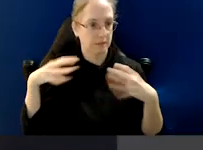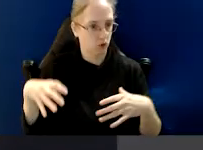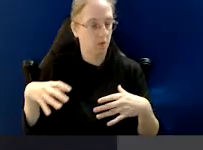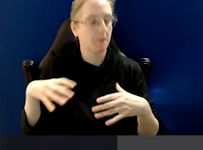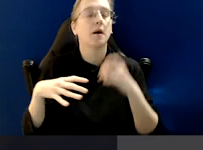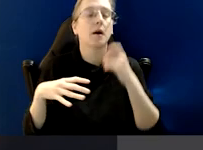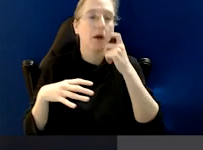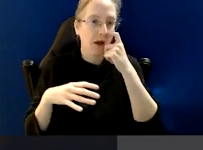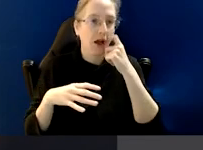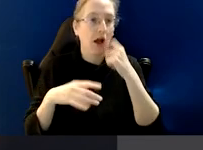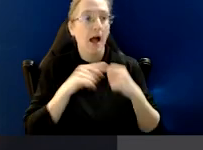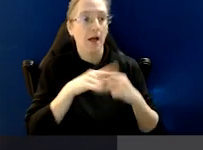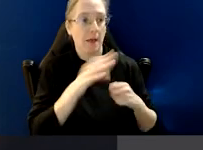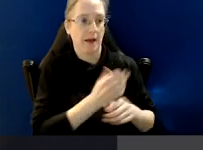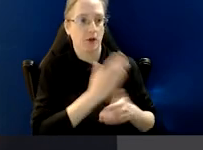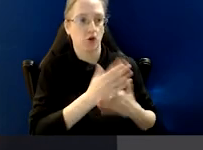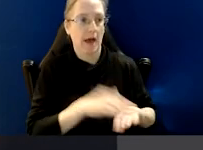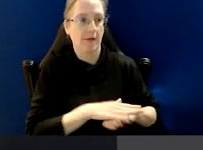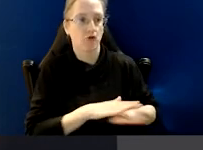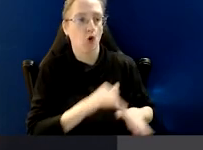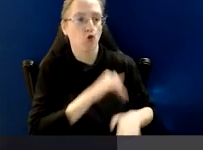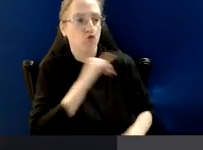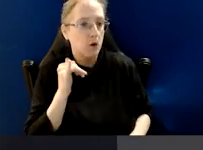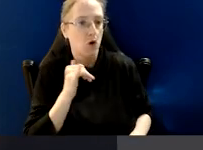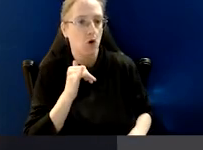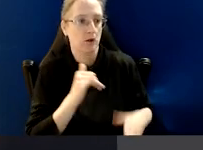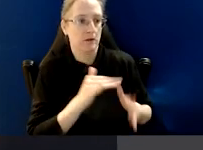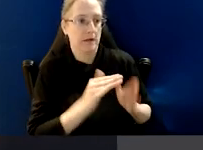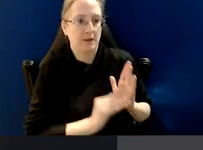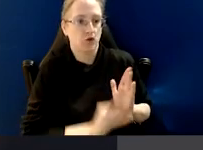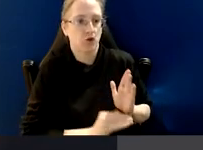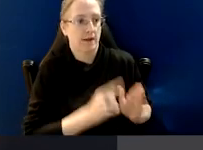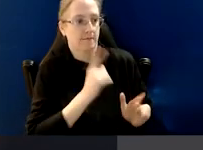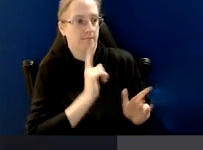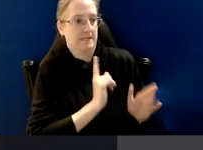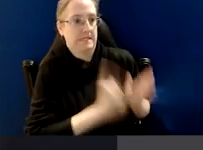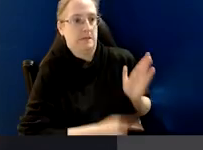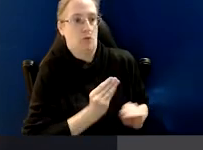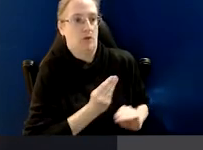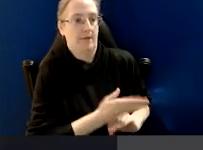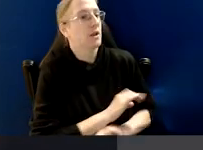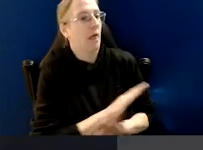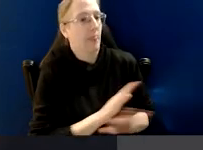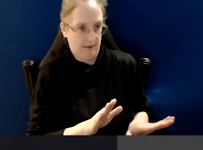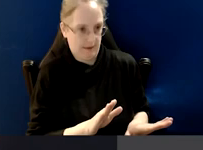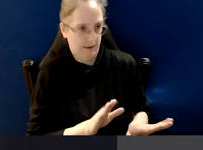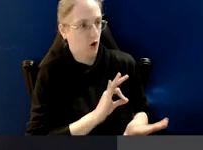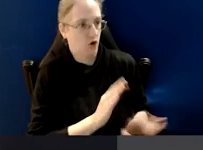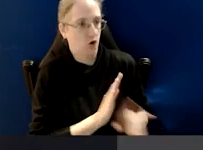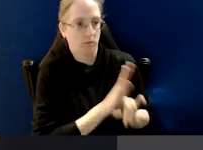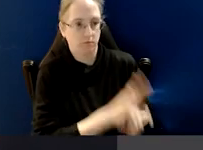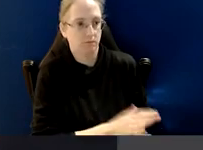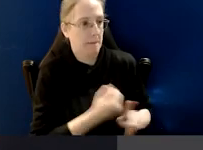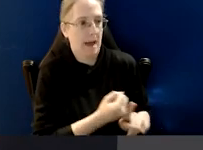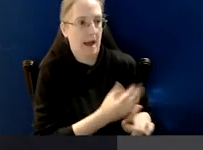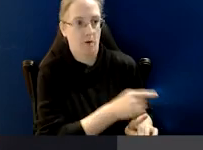concerned they can incur no civil, no criminal, no administrative, no disciplinary liability,